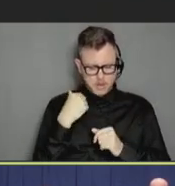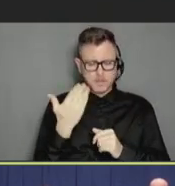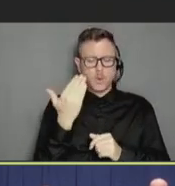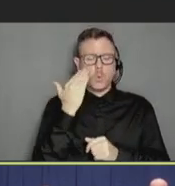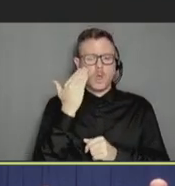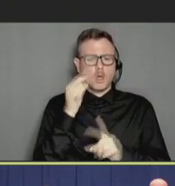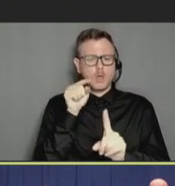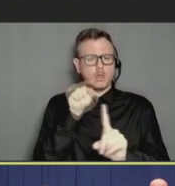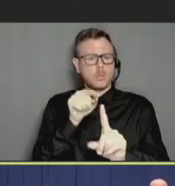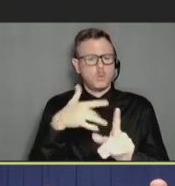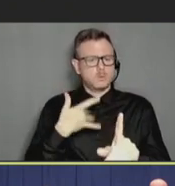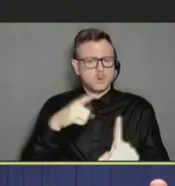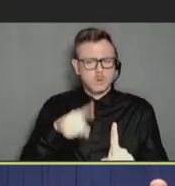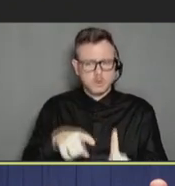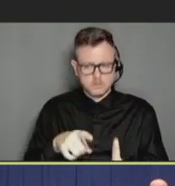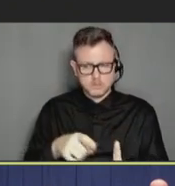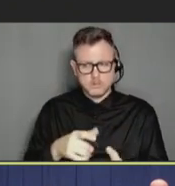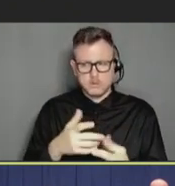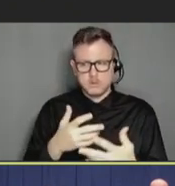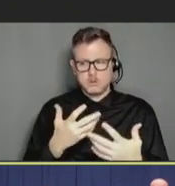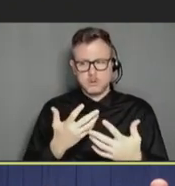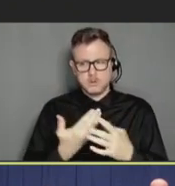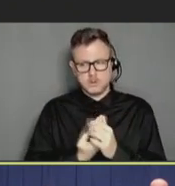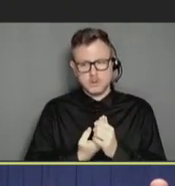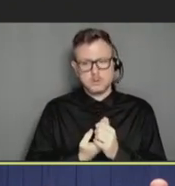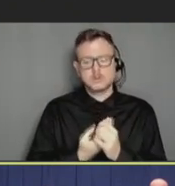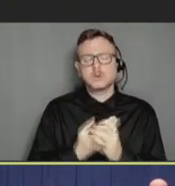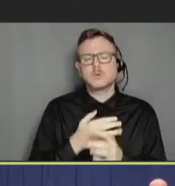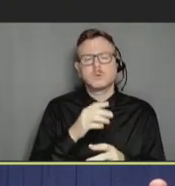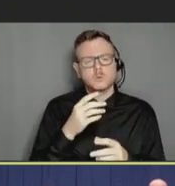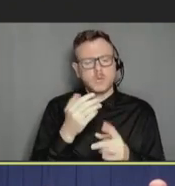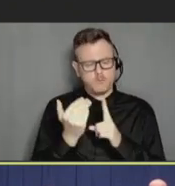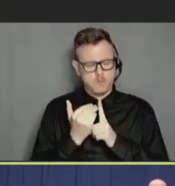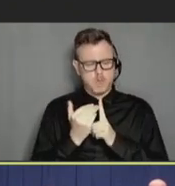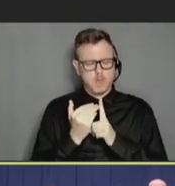they can deal with it. And then just remind themselves why they're there to begin with